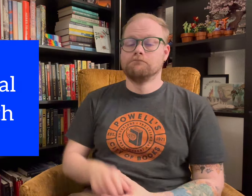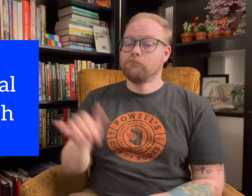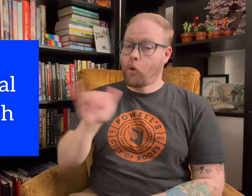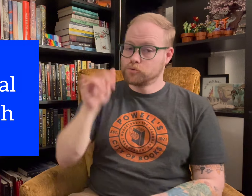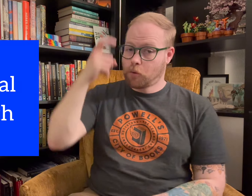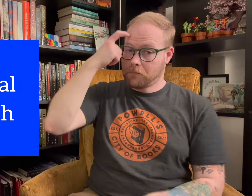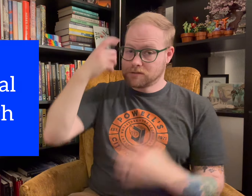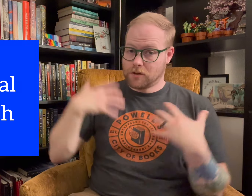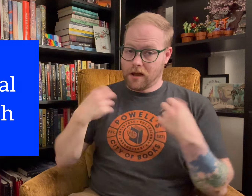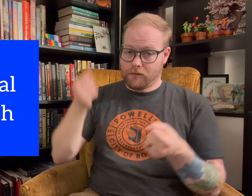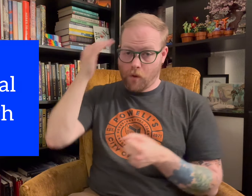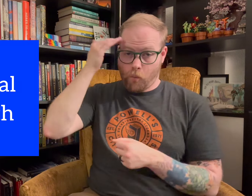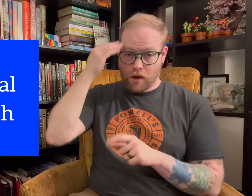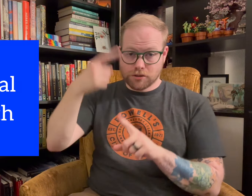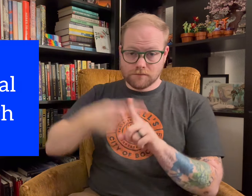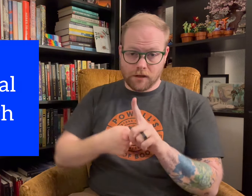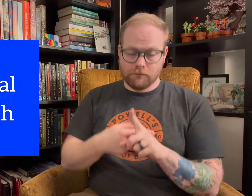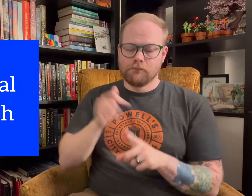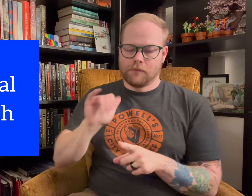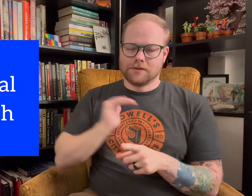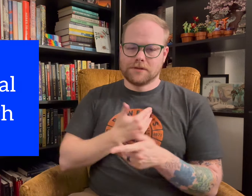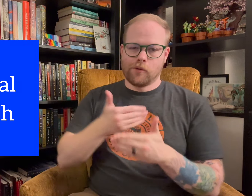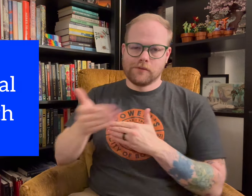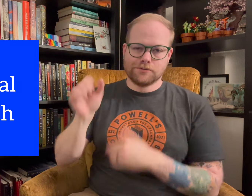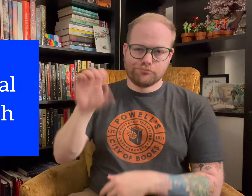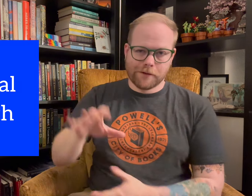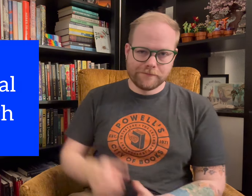It’s also Mental Health awareness month, and that’s our next prompt.